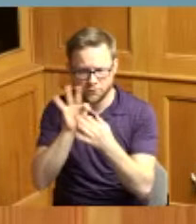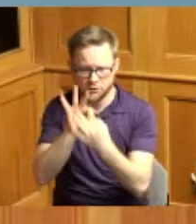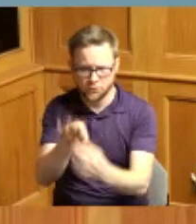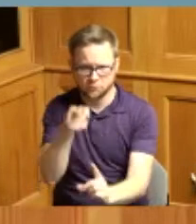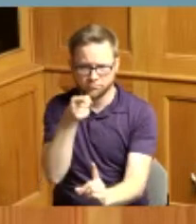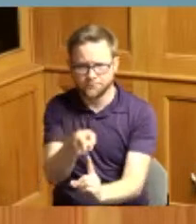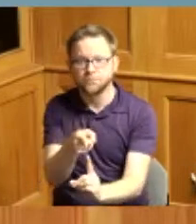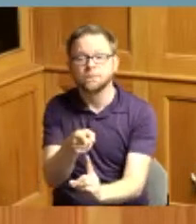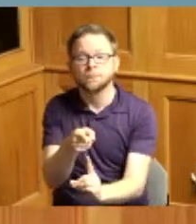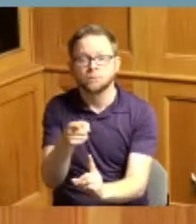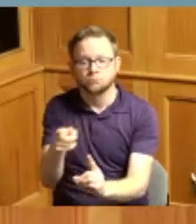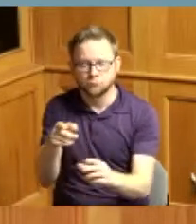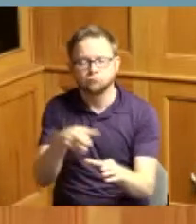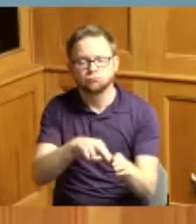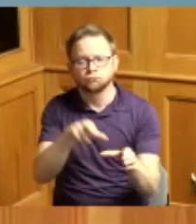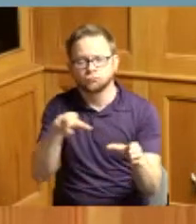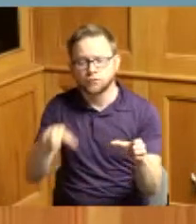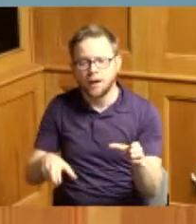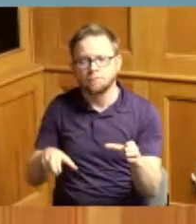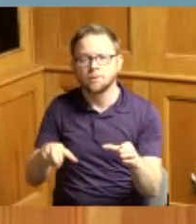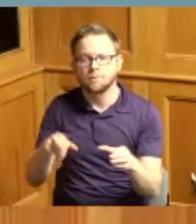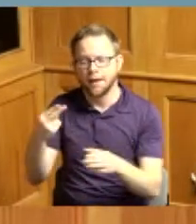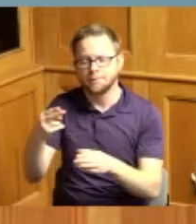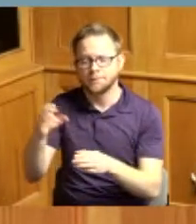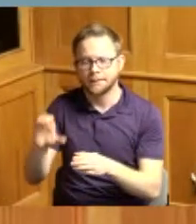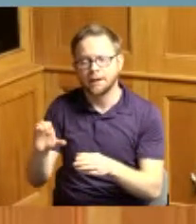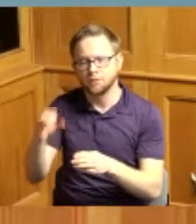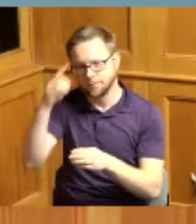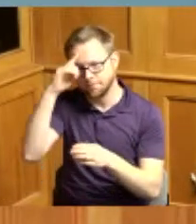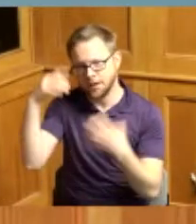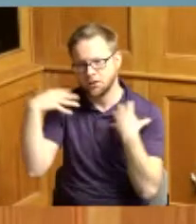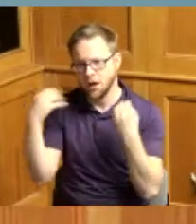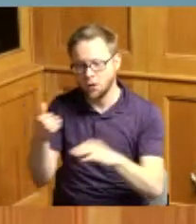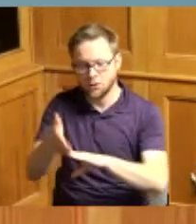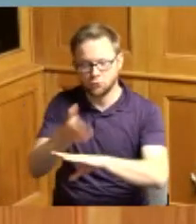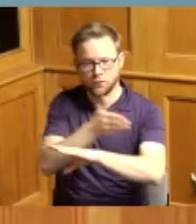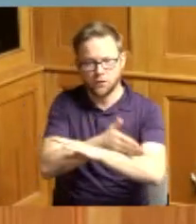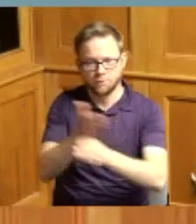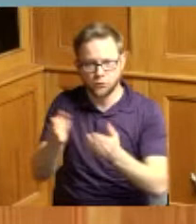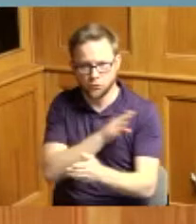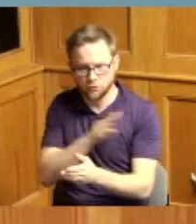the Hamilton County mental health and recovery services board focused on improving the quality